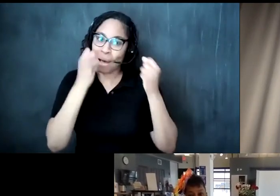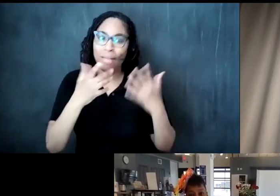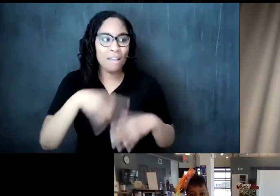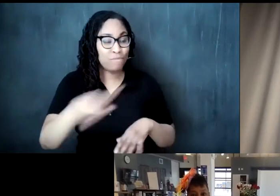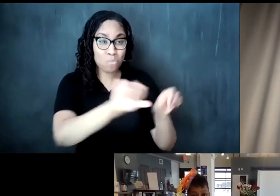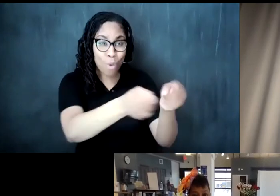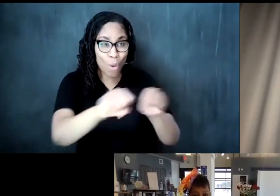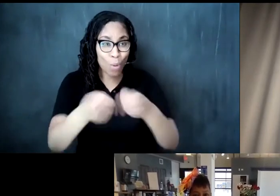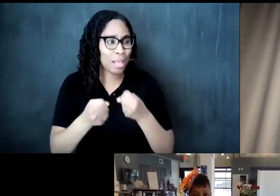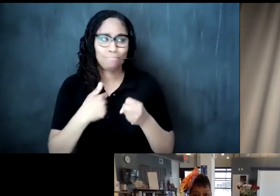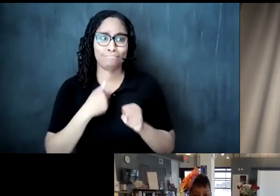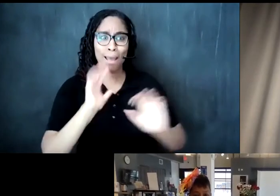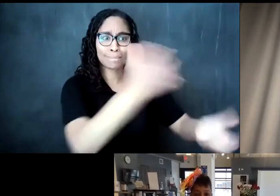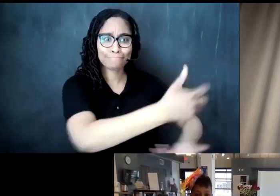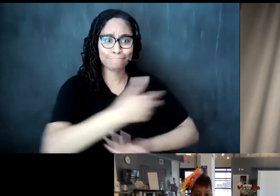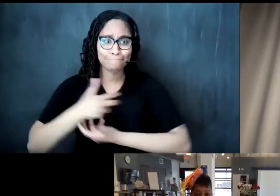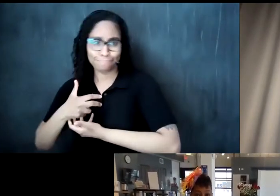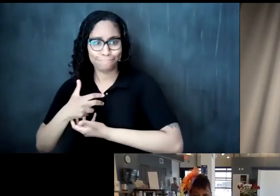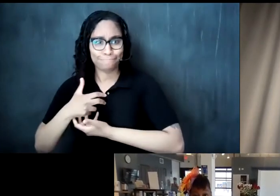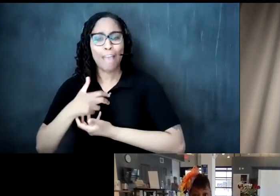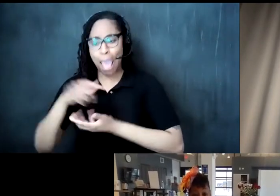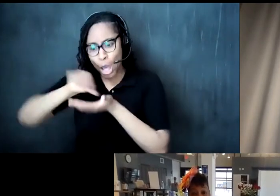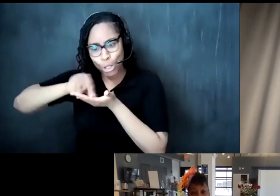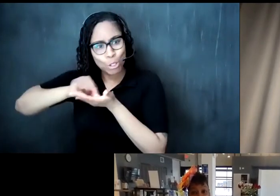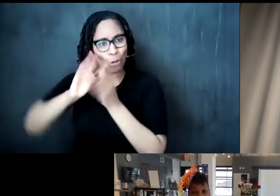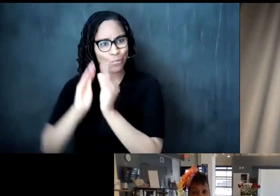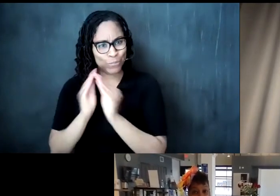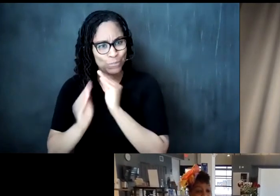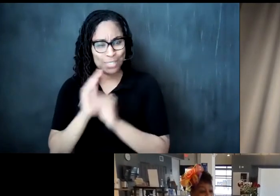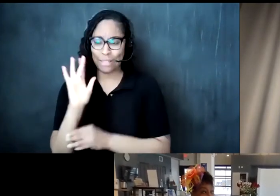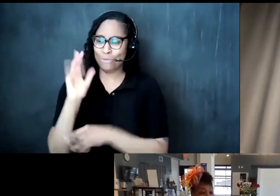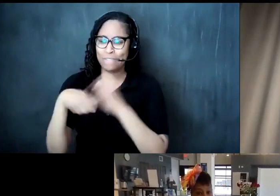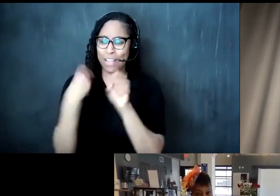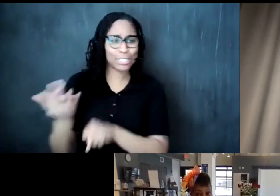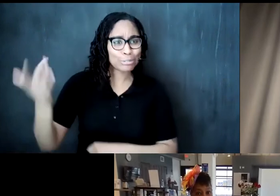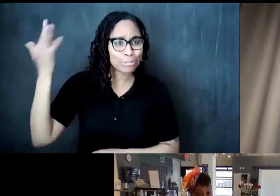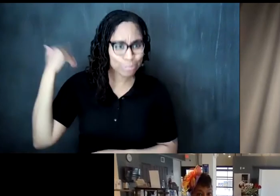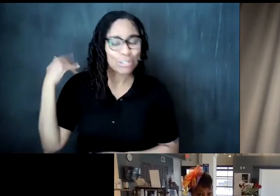pieces and glued them back together so i was like 25 years ago so i still have them in my collection